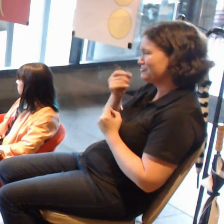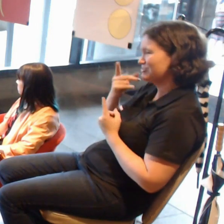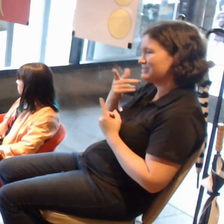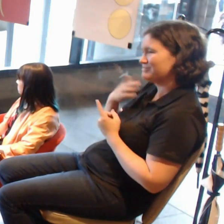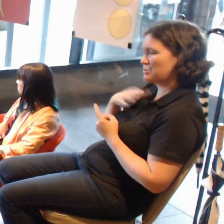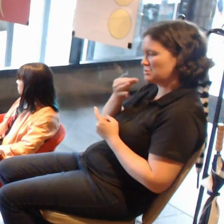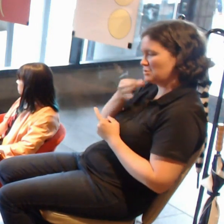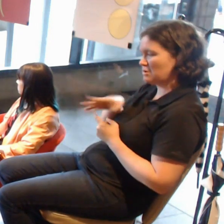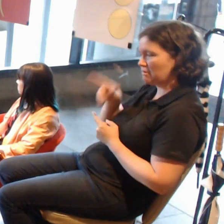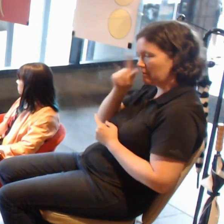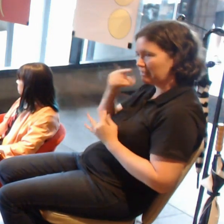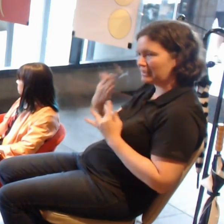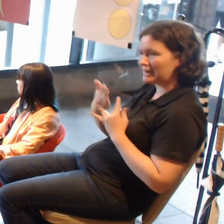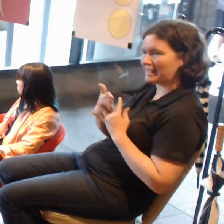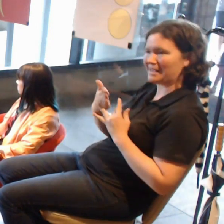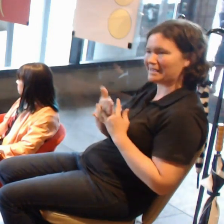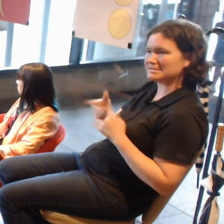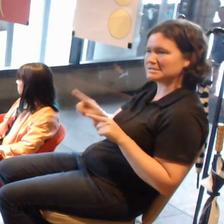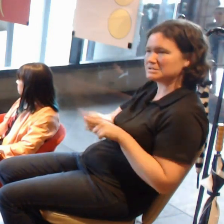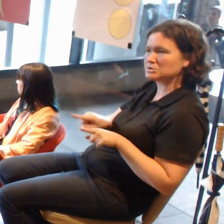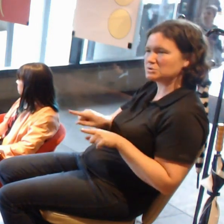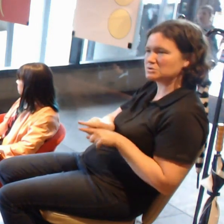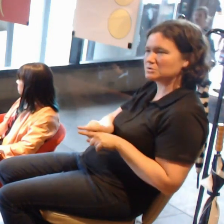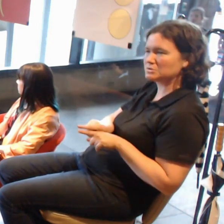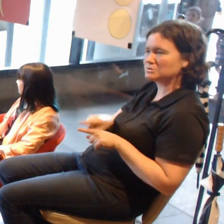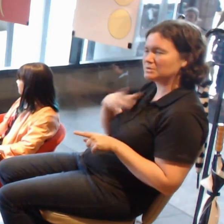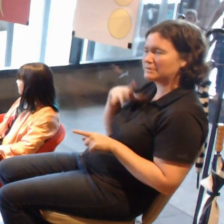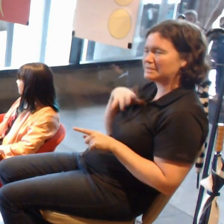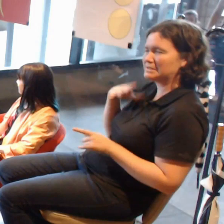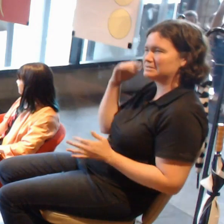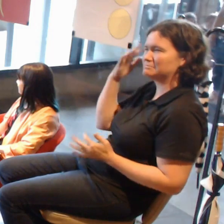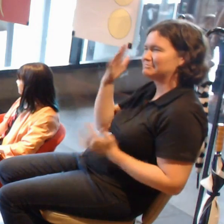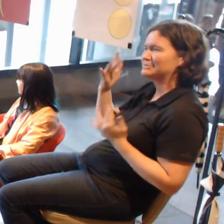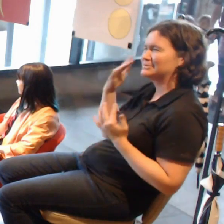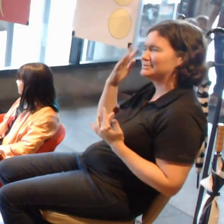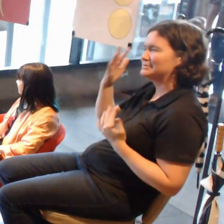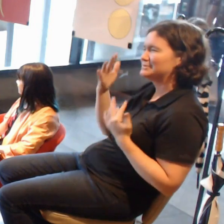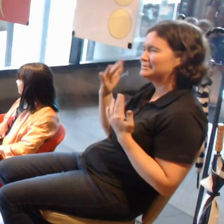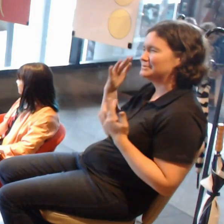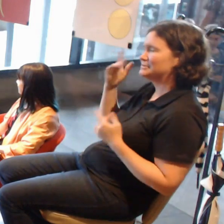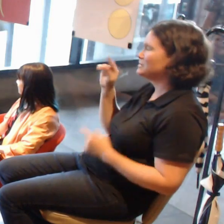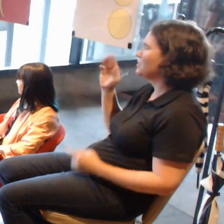So I am not sure. That is the point I was going to step into.